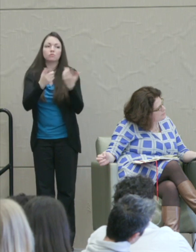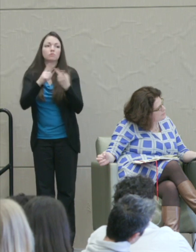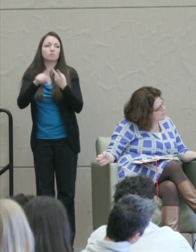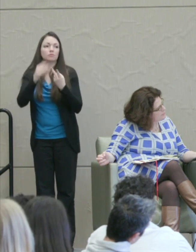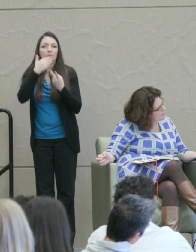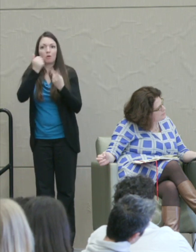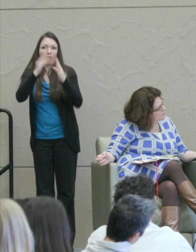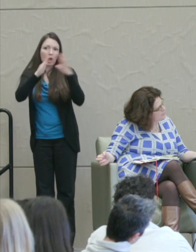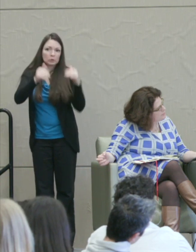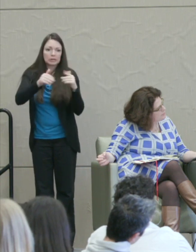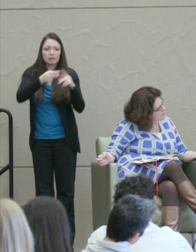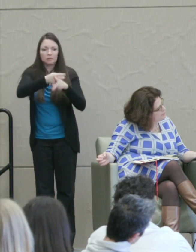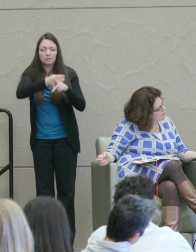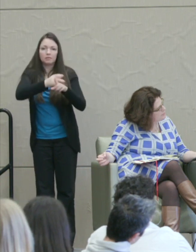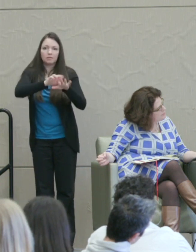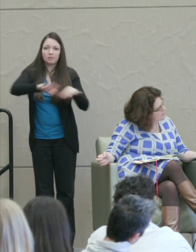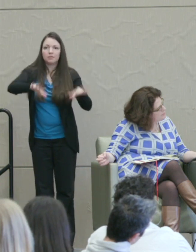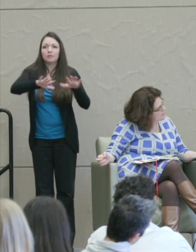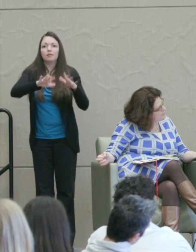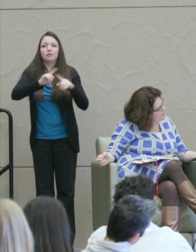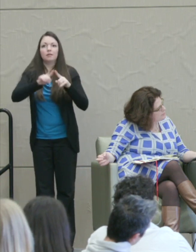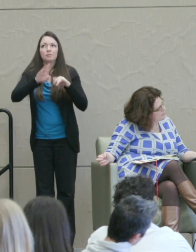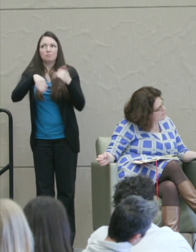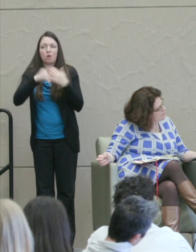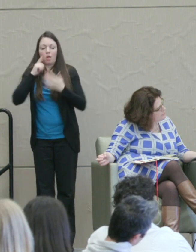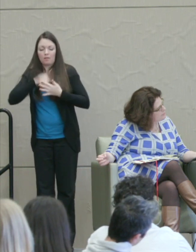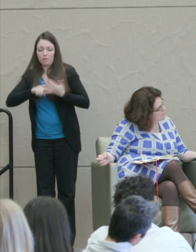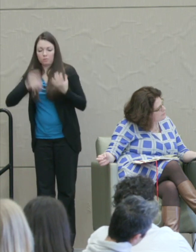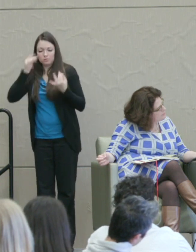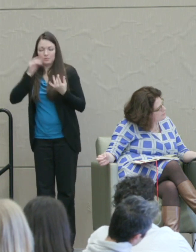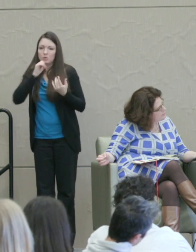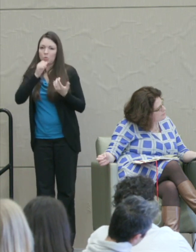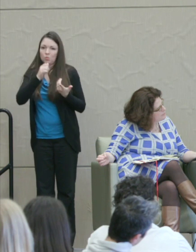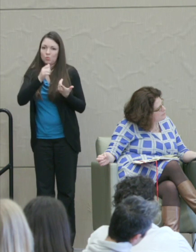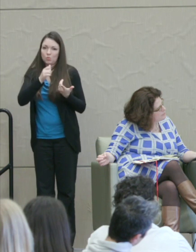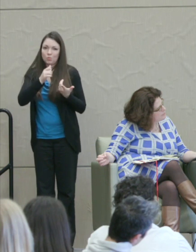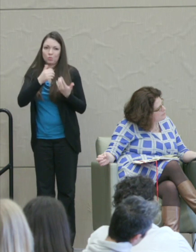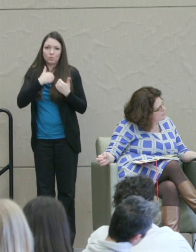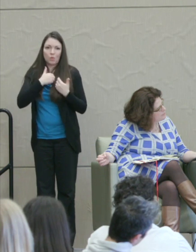So all those thoughts we're not even going to get on the table if we have this simple retributive paradigm.